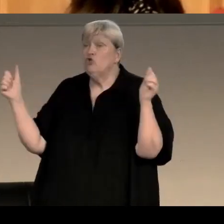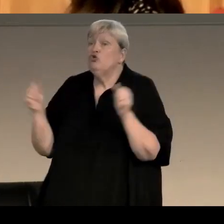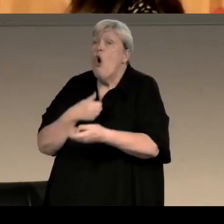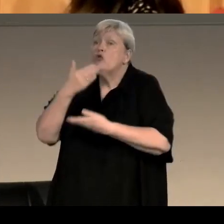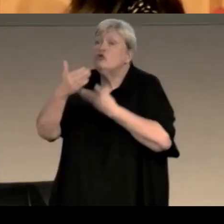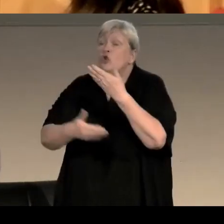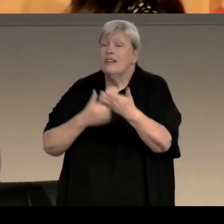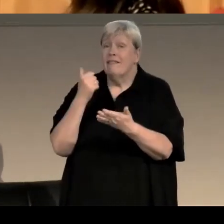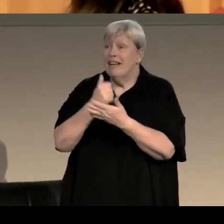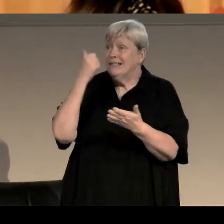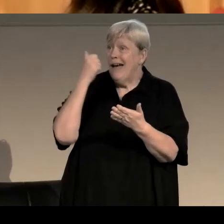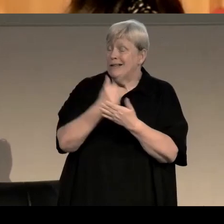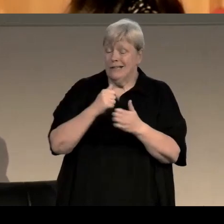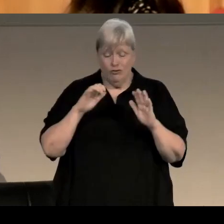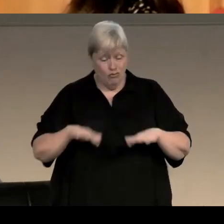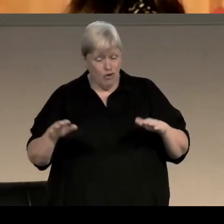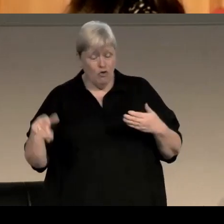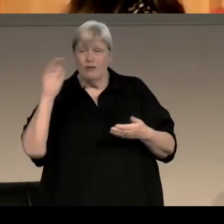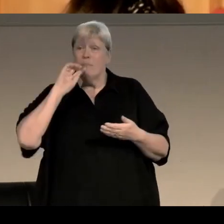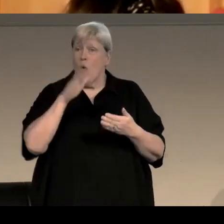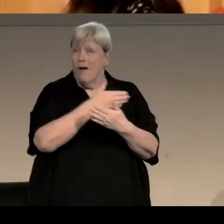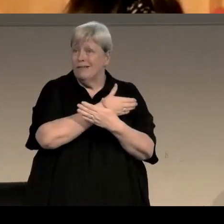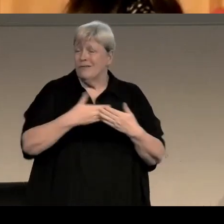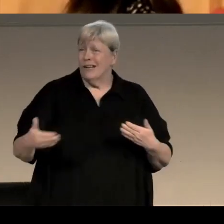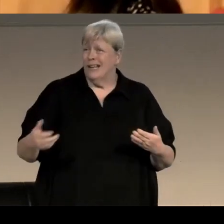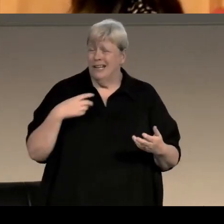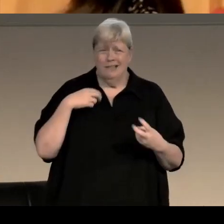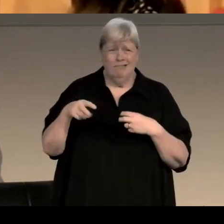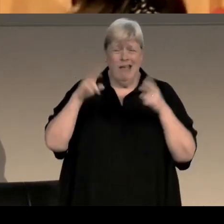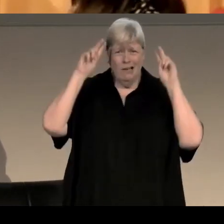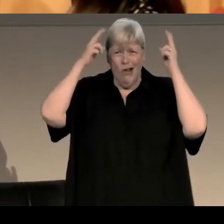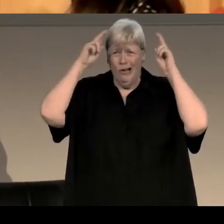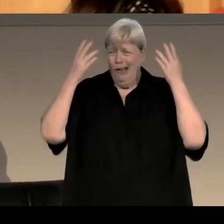and children's verse, and Travels in the in the Cévennes with a Donkey - I mean this...